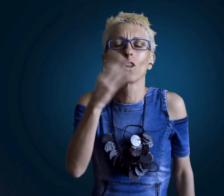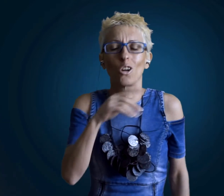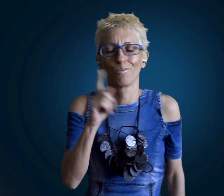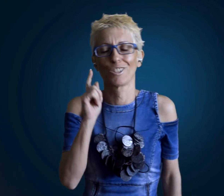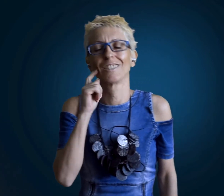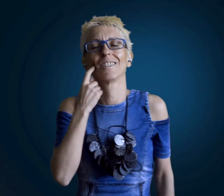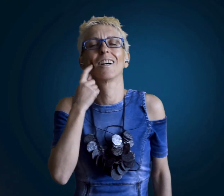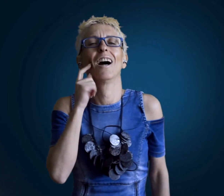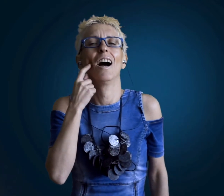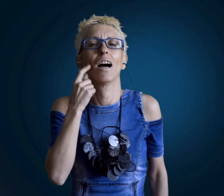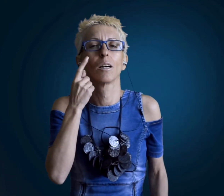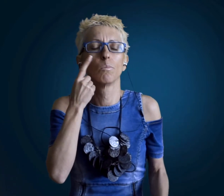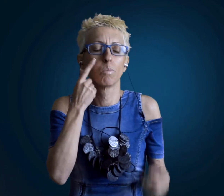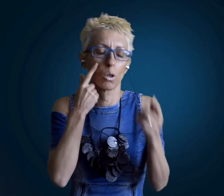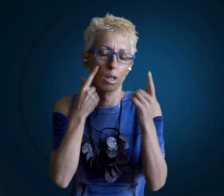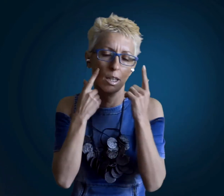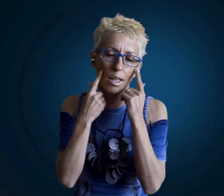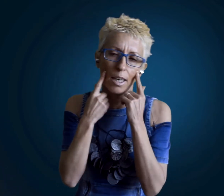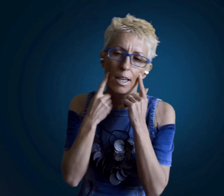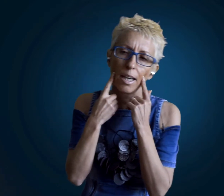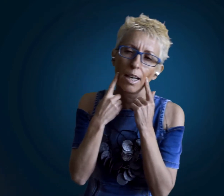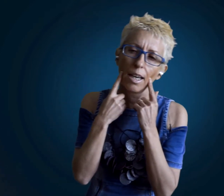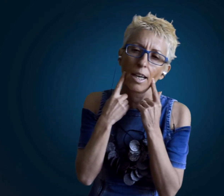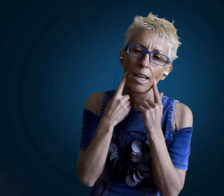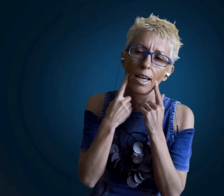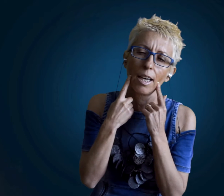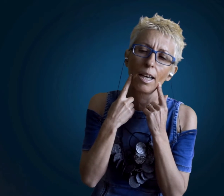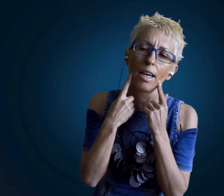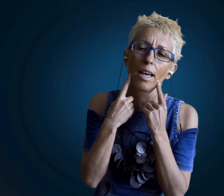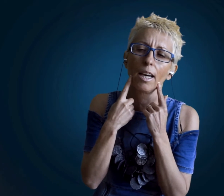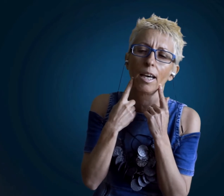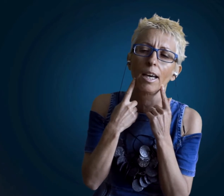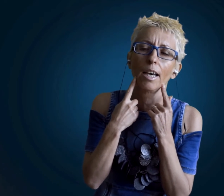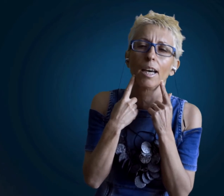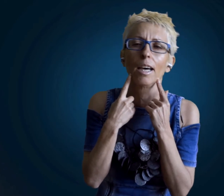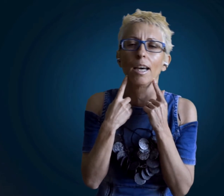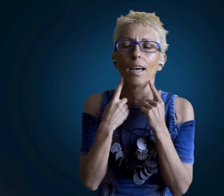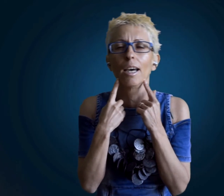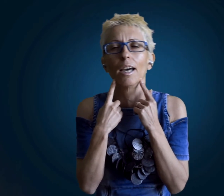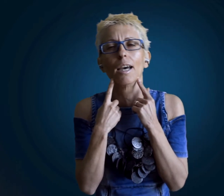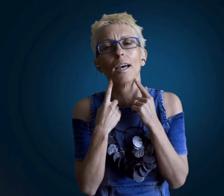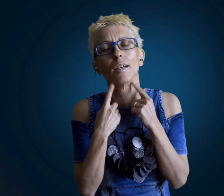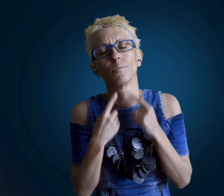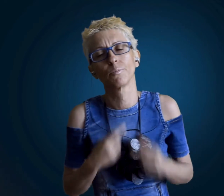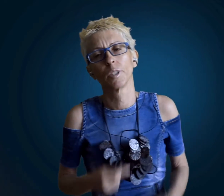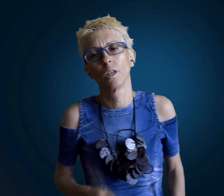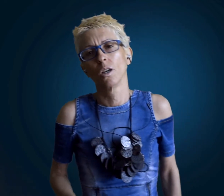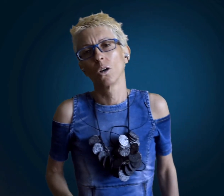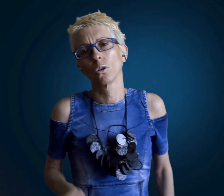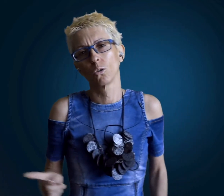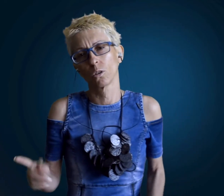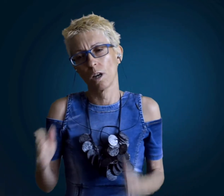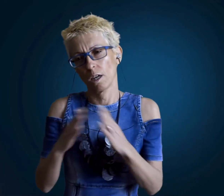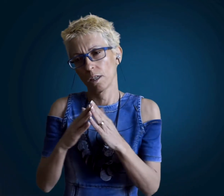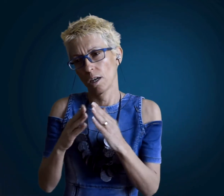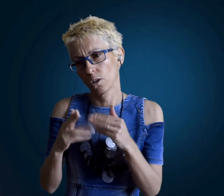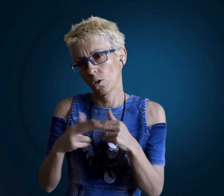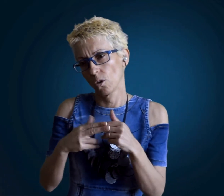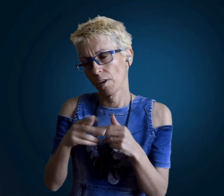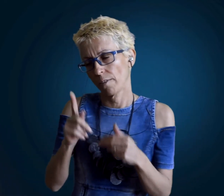anyone who laugh is crying he lives near